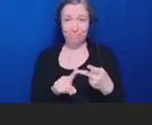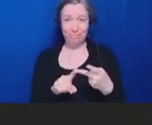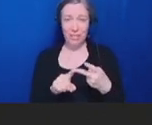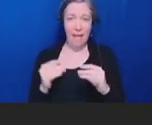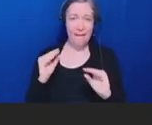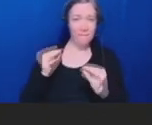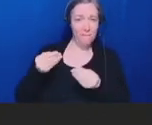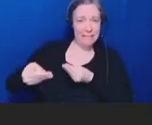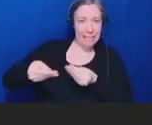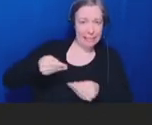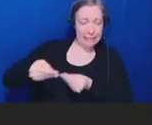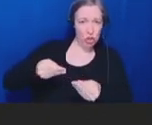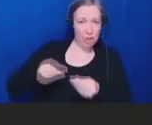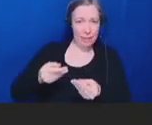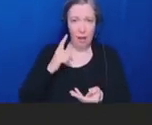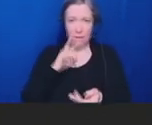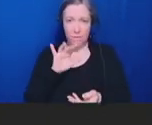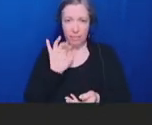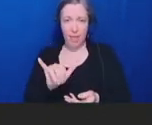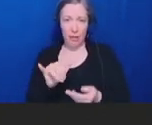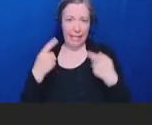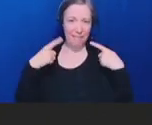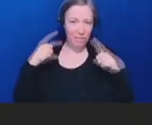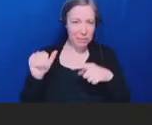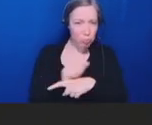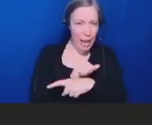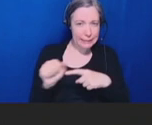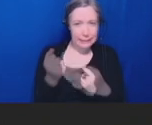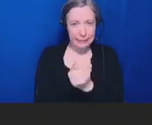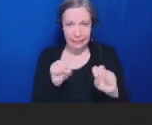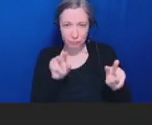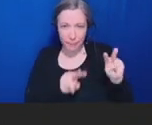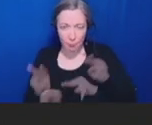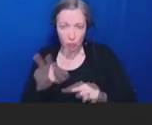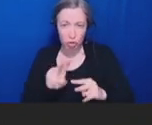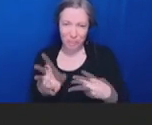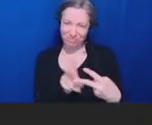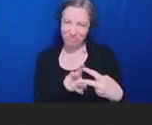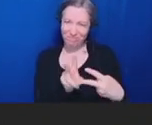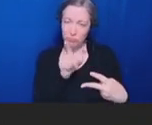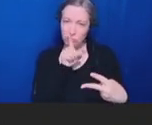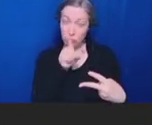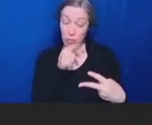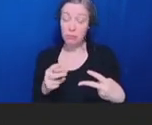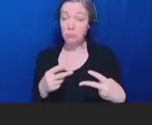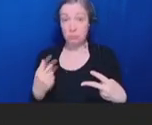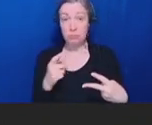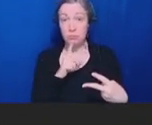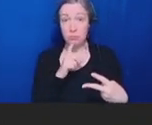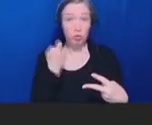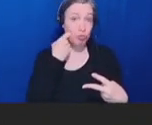and safety monitoring are areas that have -- that we have enhanced through the COVID-19